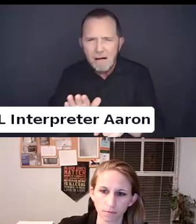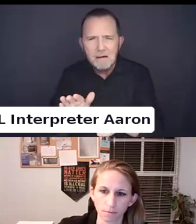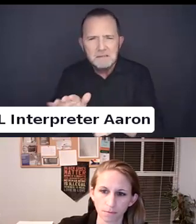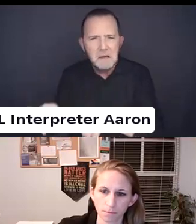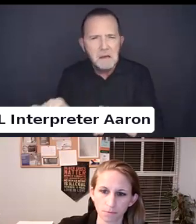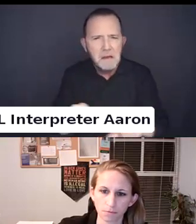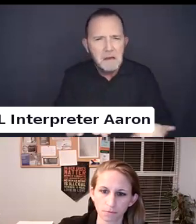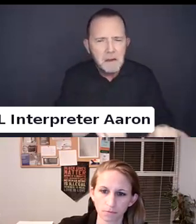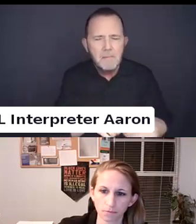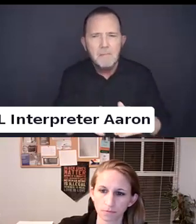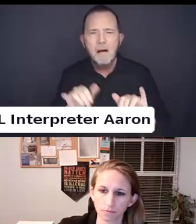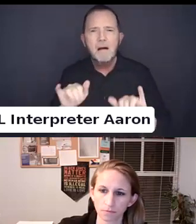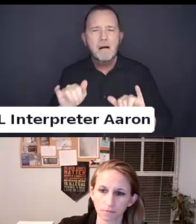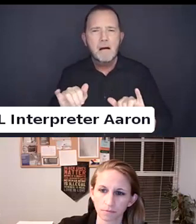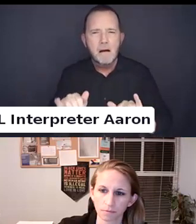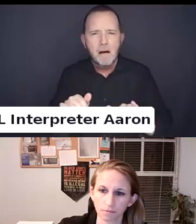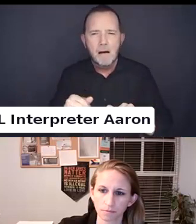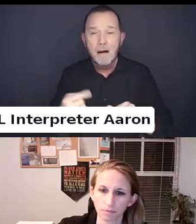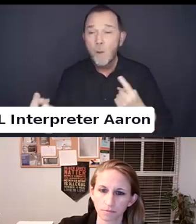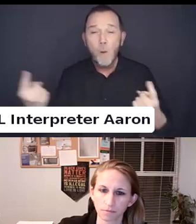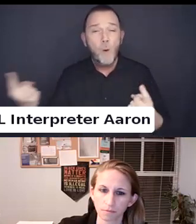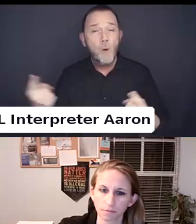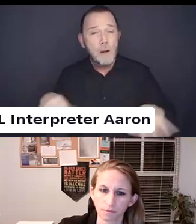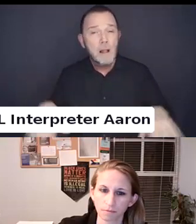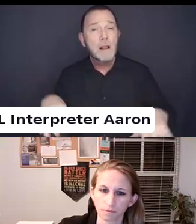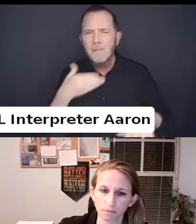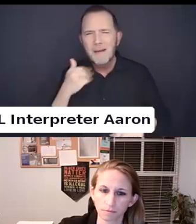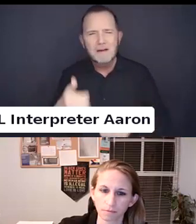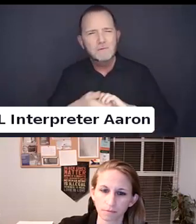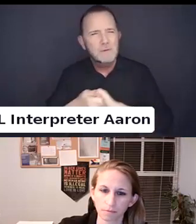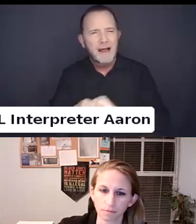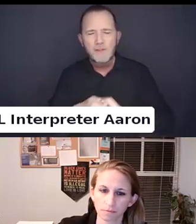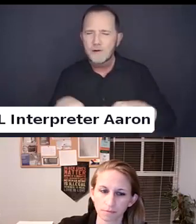and work better together I think each of you touched on that in your introductions.